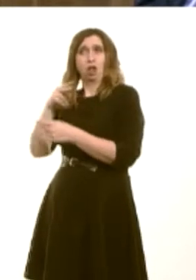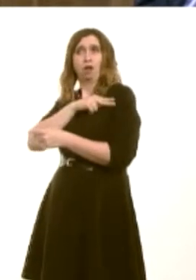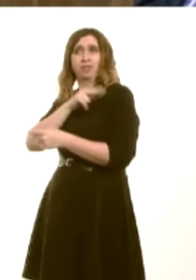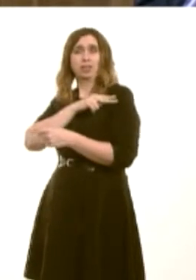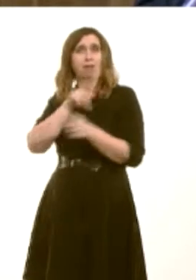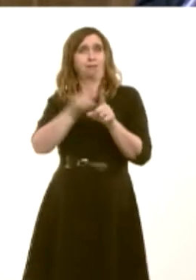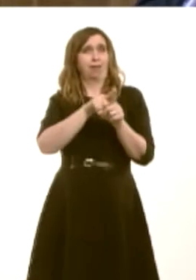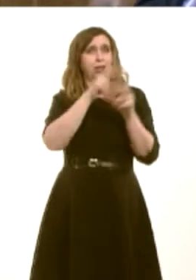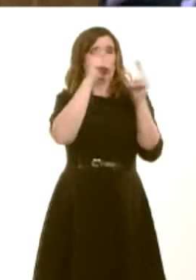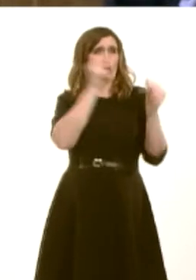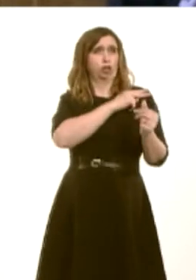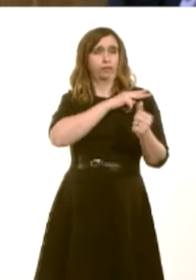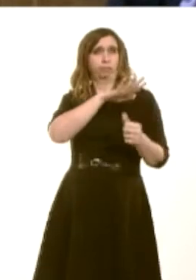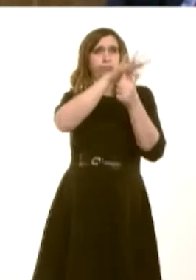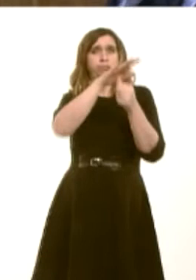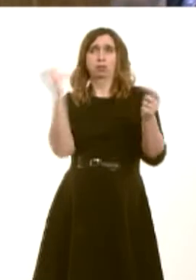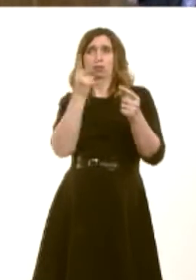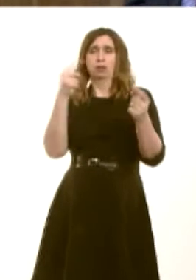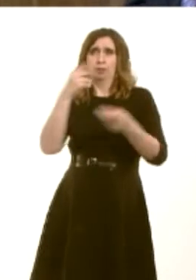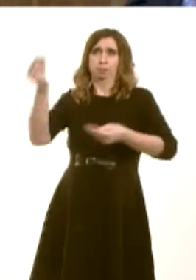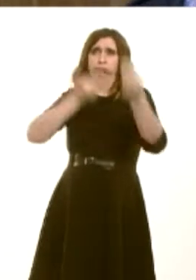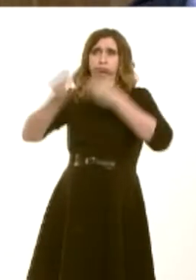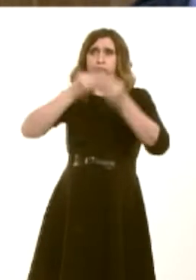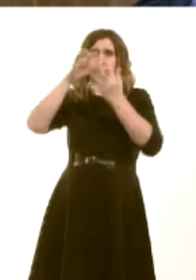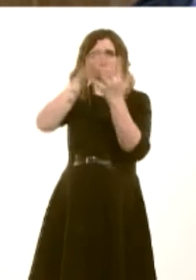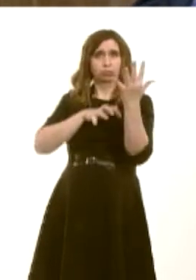outlines the difficulties that currently exist at Ysbyty Glan Clwyd, but they are difficulties